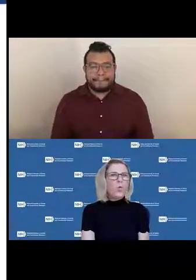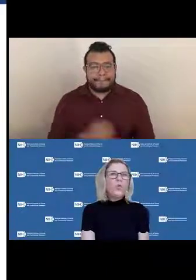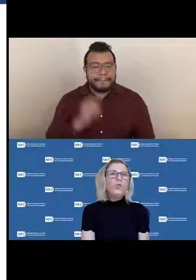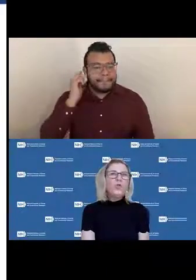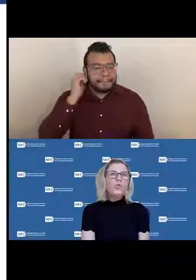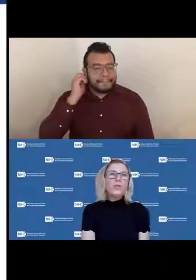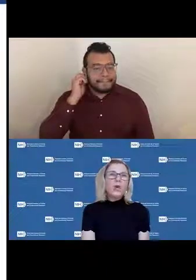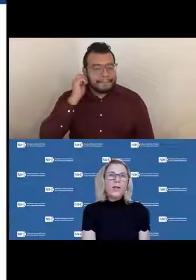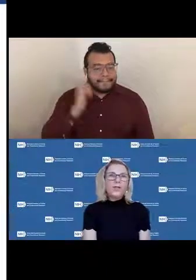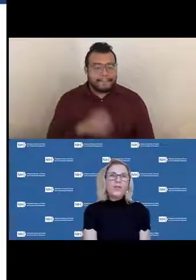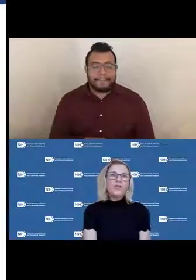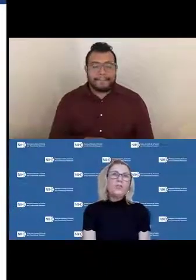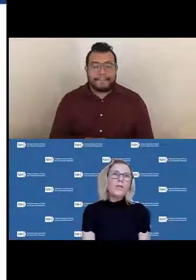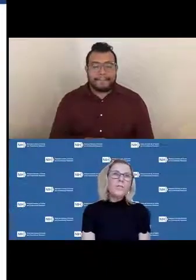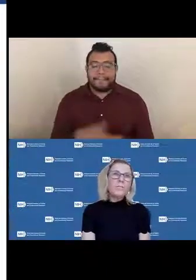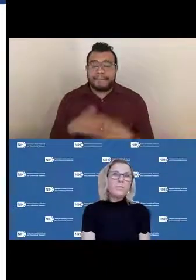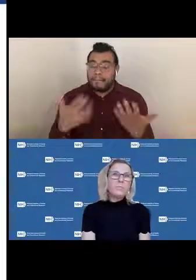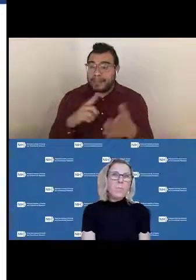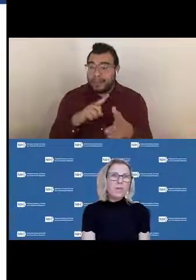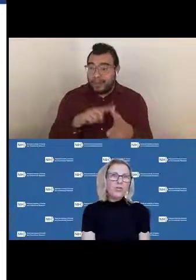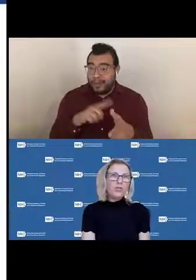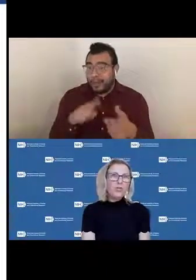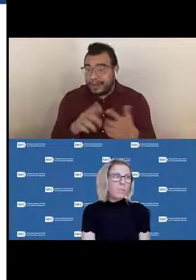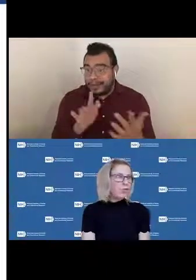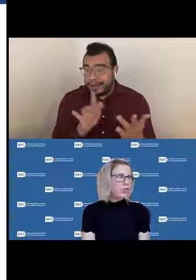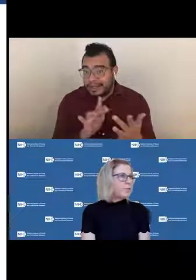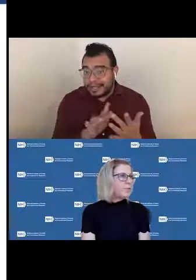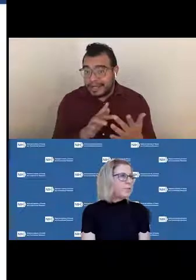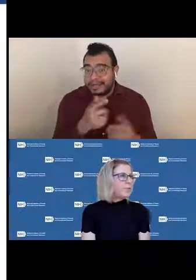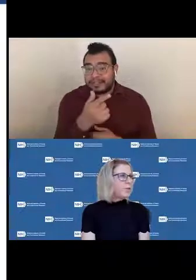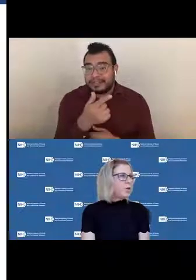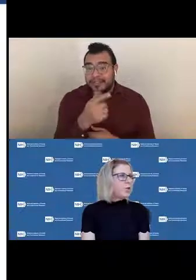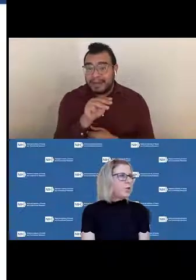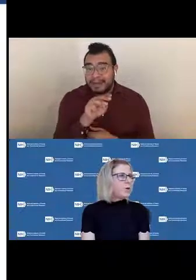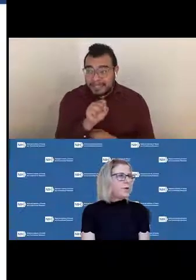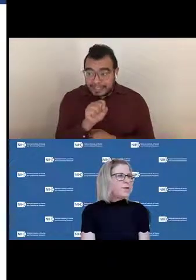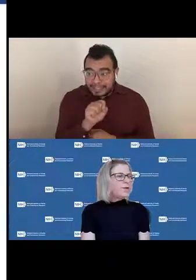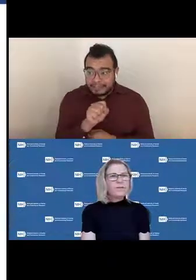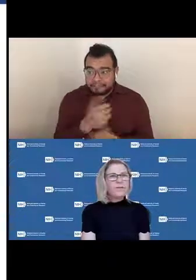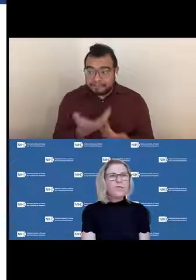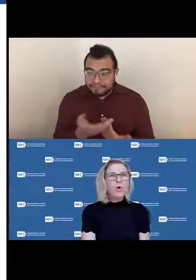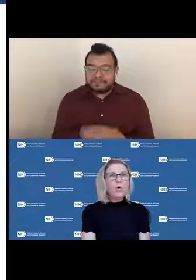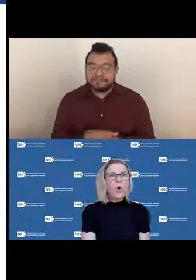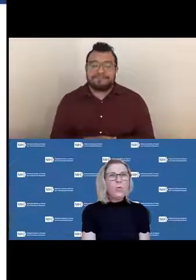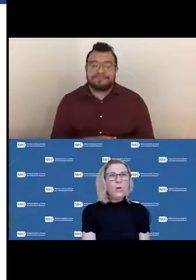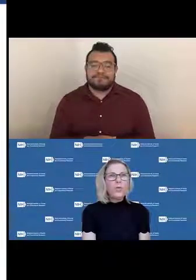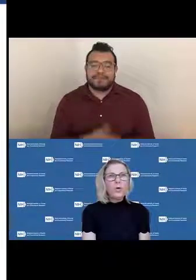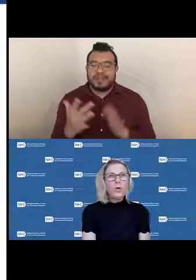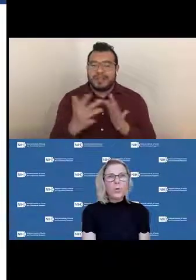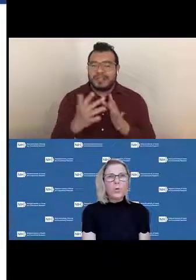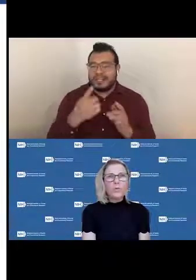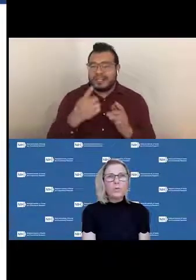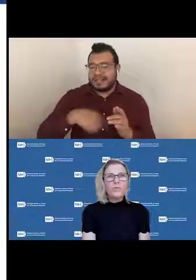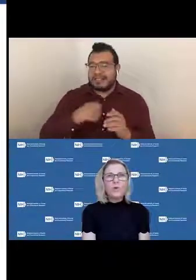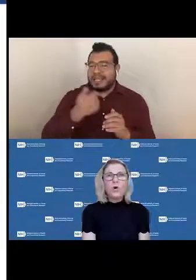When would you contact your grants manager specialist? You would contact us for all pre-award requests,